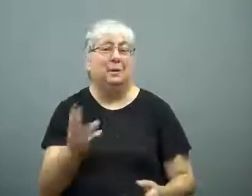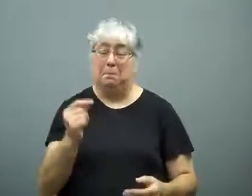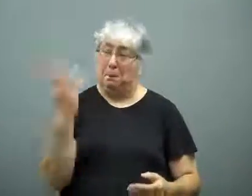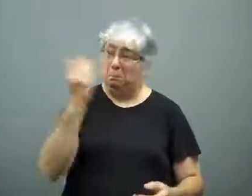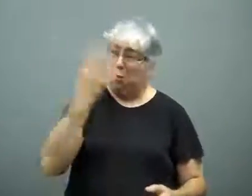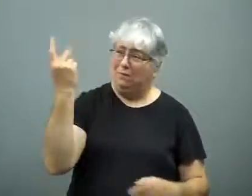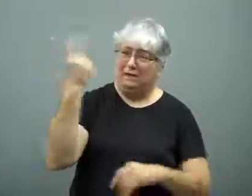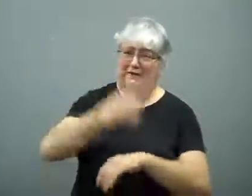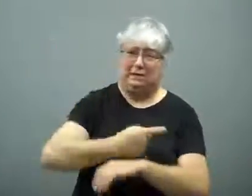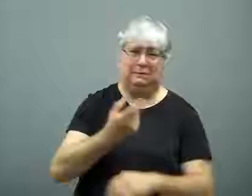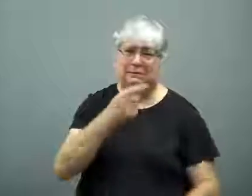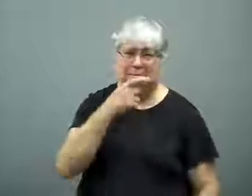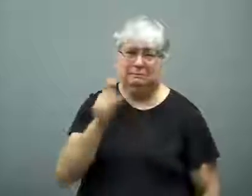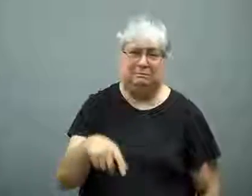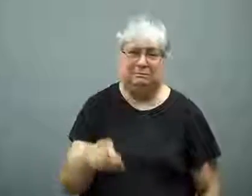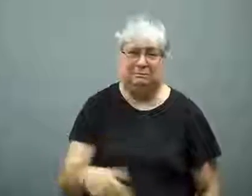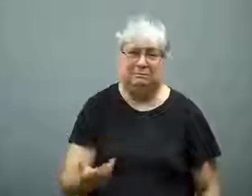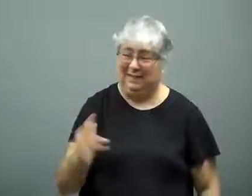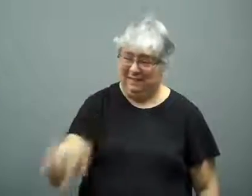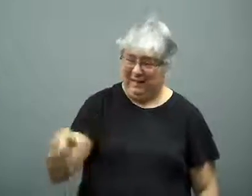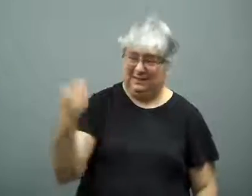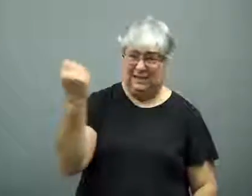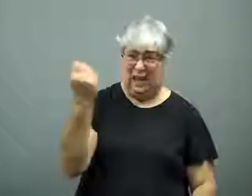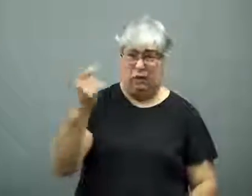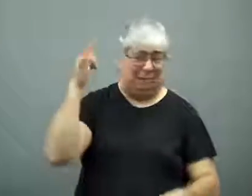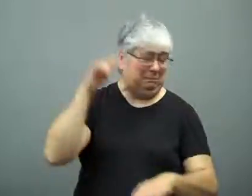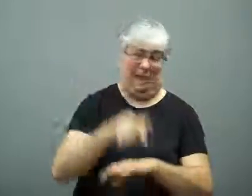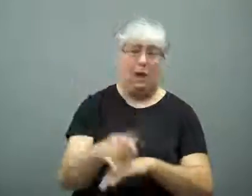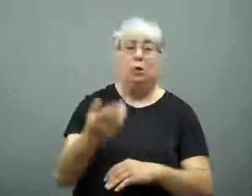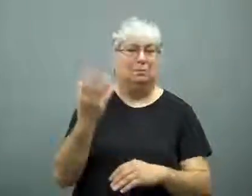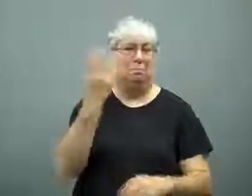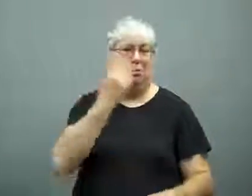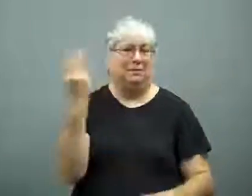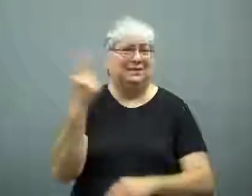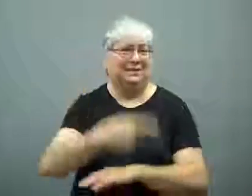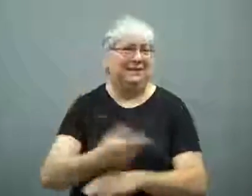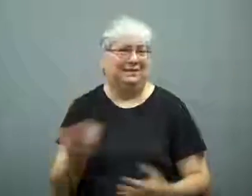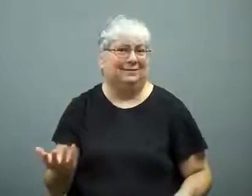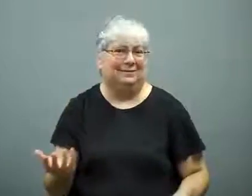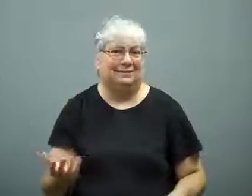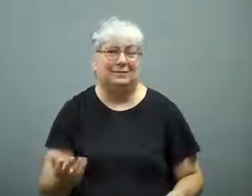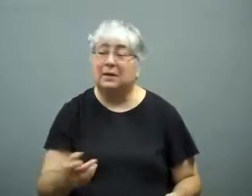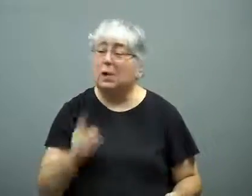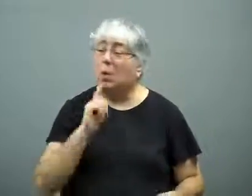It isn't necessary for a beautiful day like Saturday.